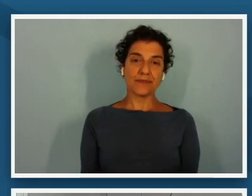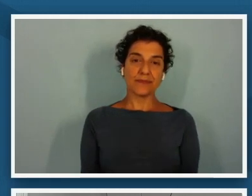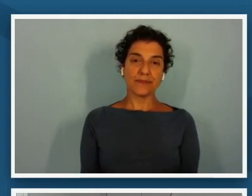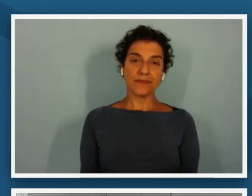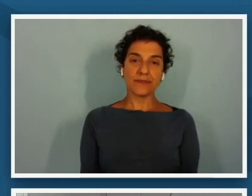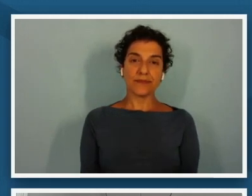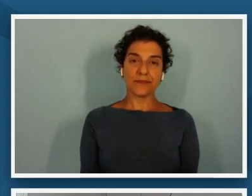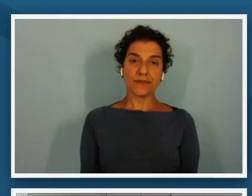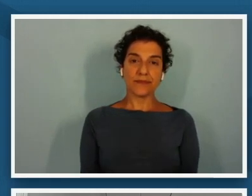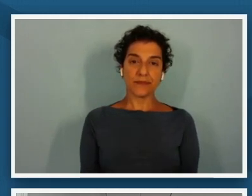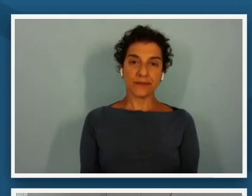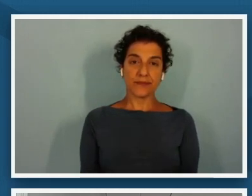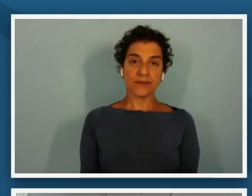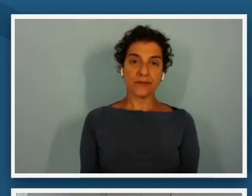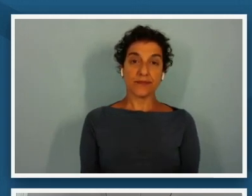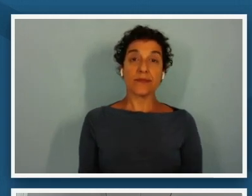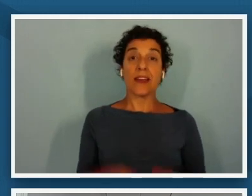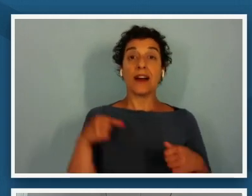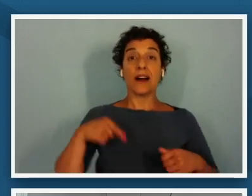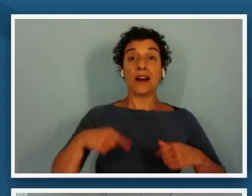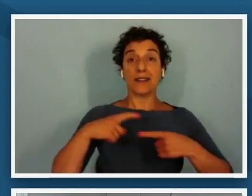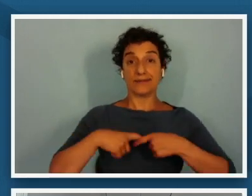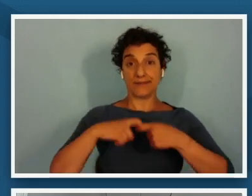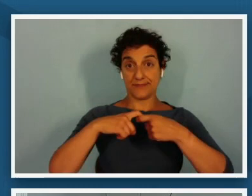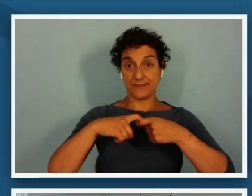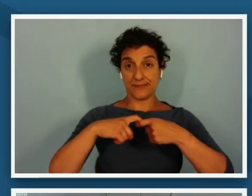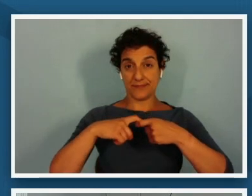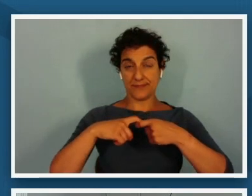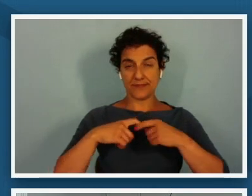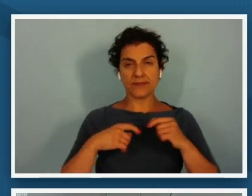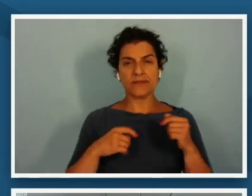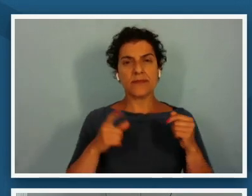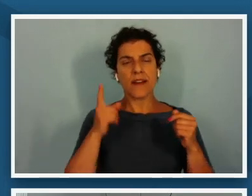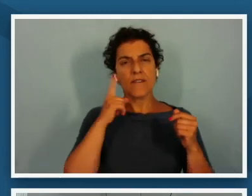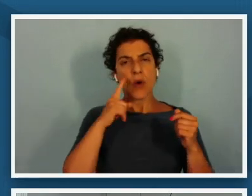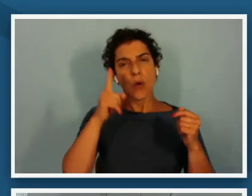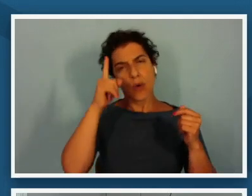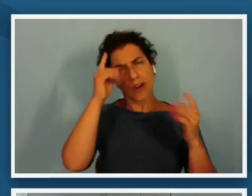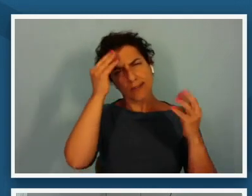so this is our pause this is a moment for synthesis